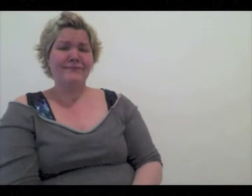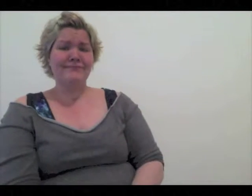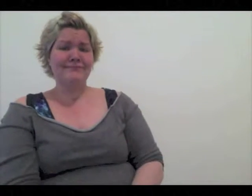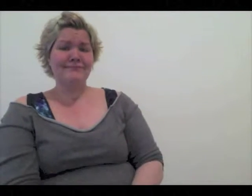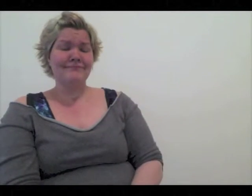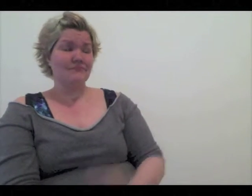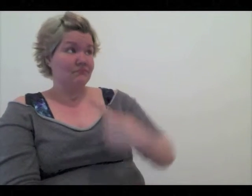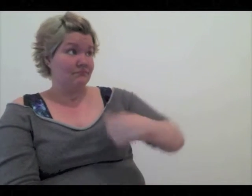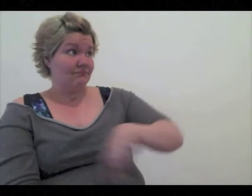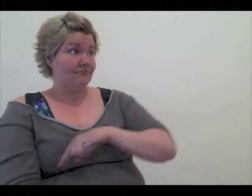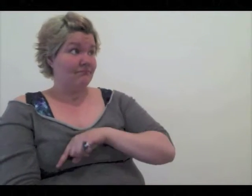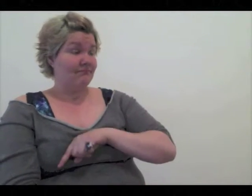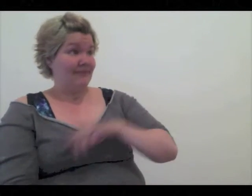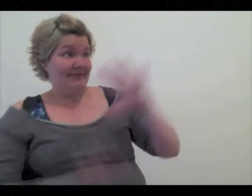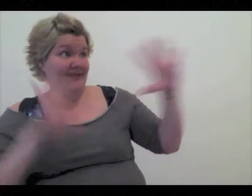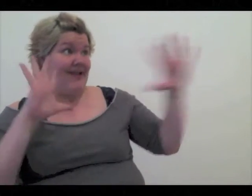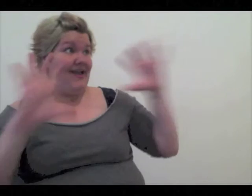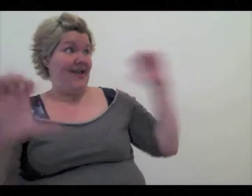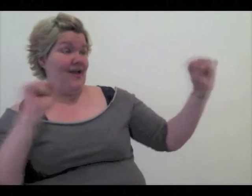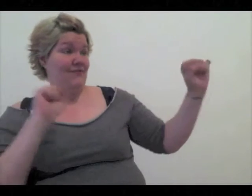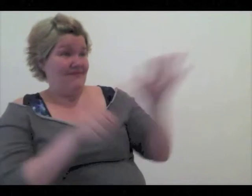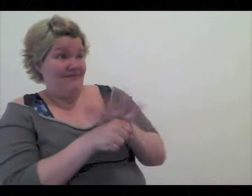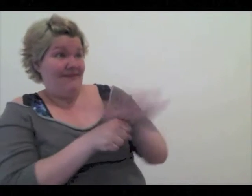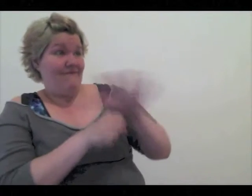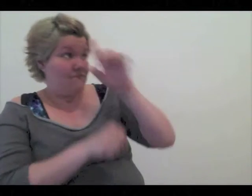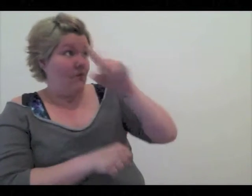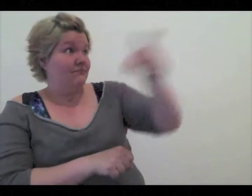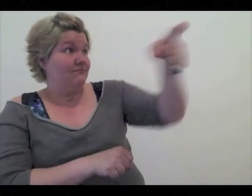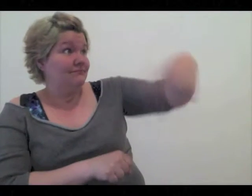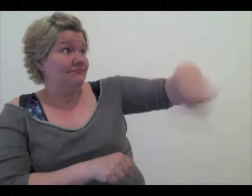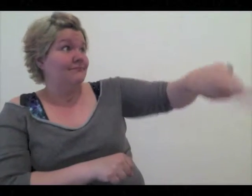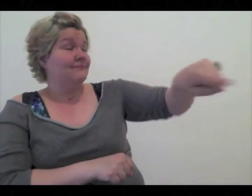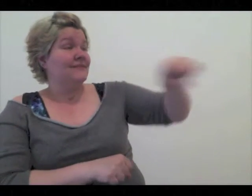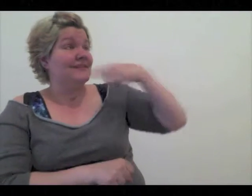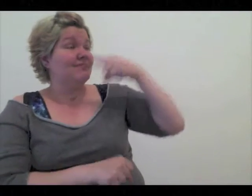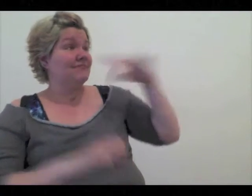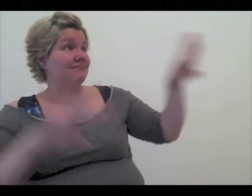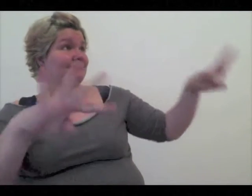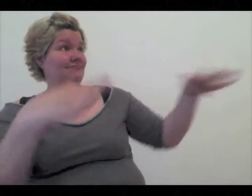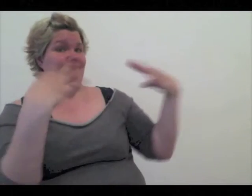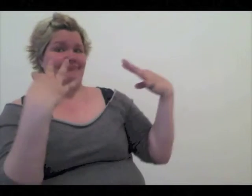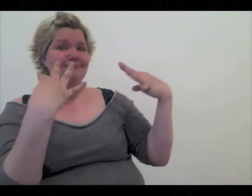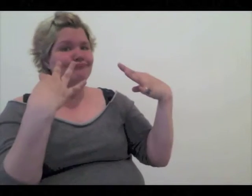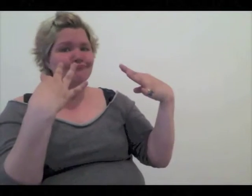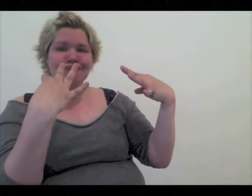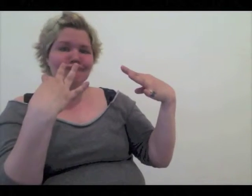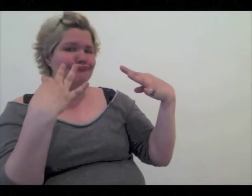We are not loud enough for the hearing world to hear us